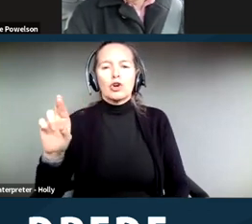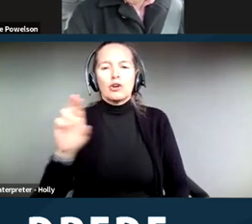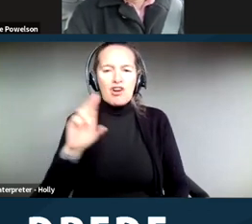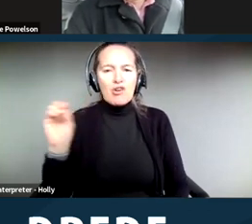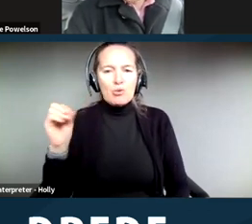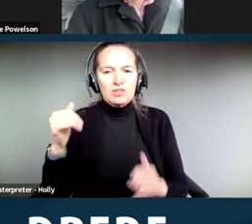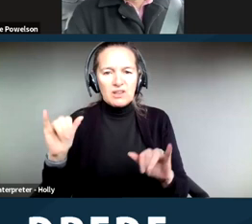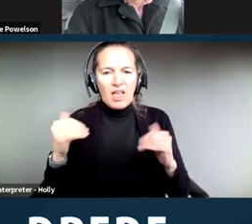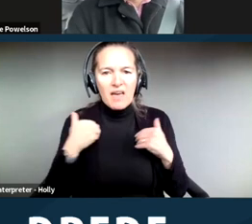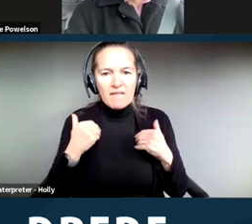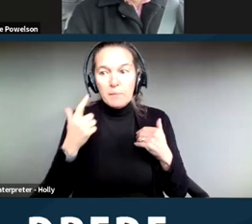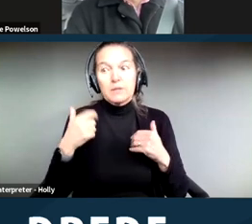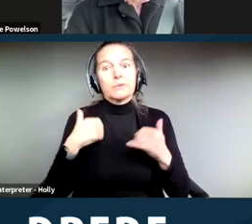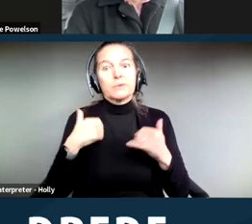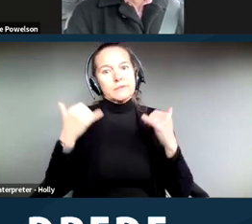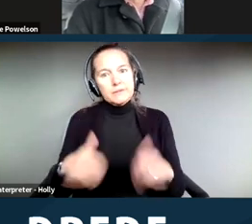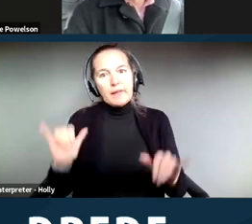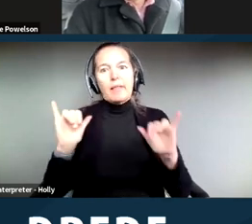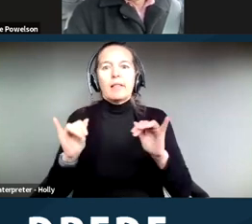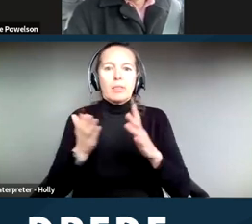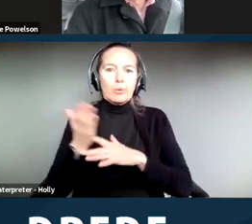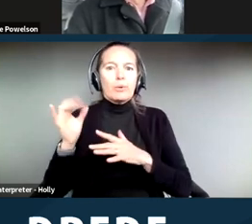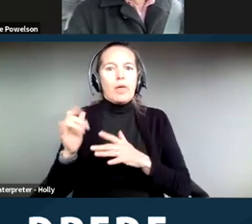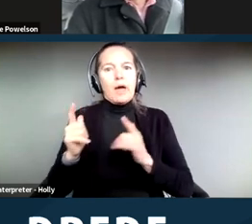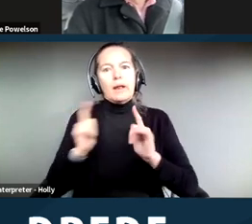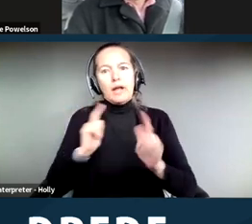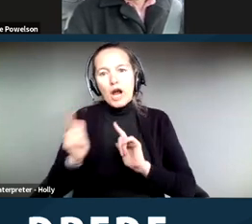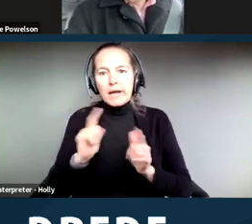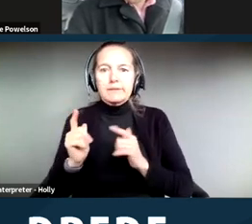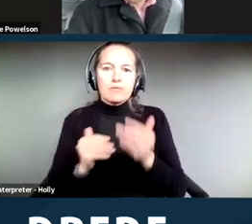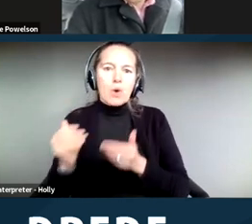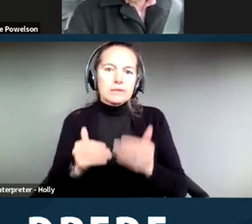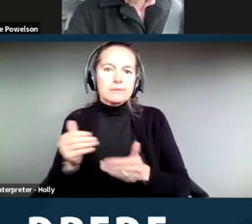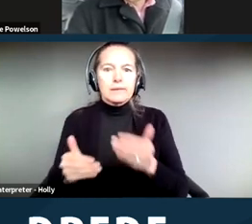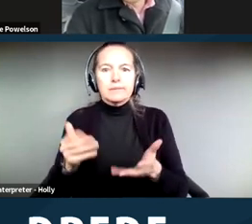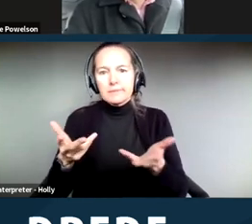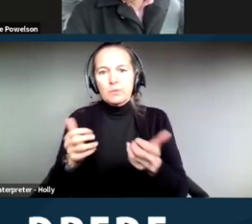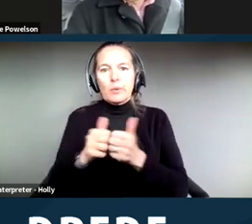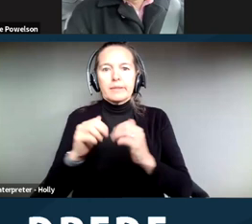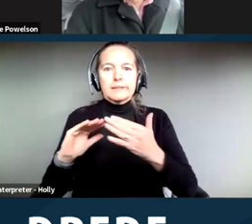interactive process laid out by the city. And that's been very difficult for the city